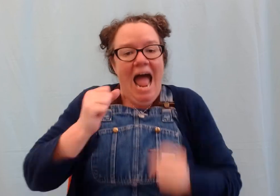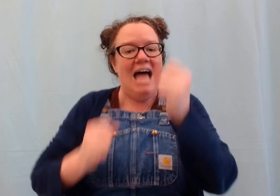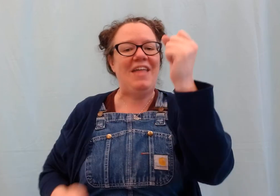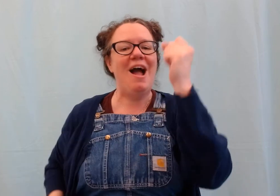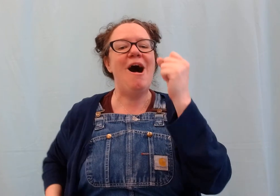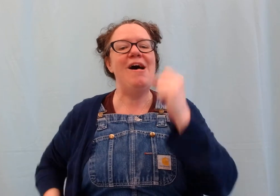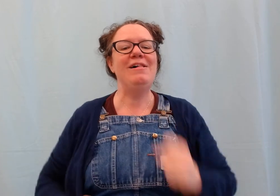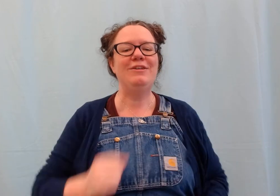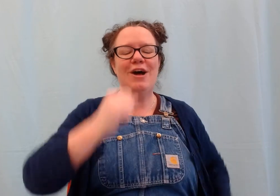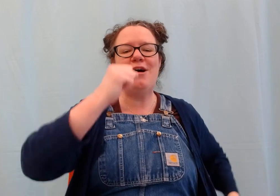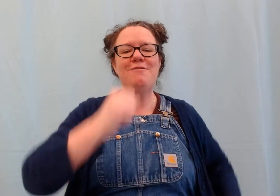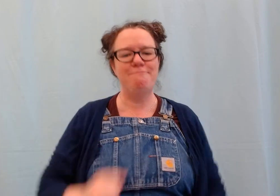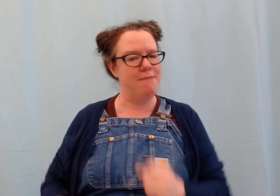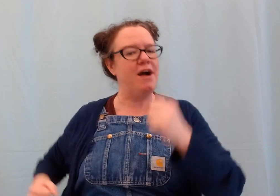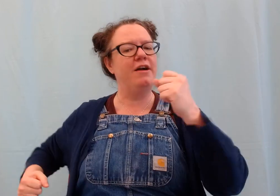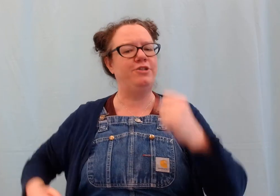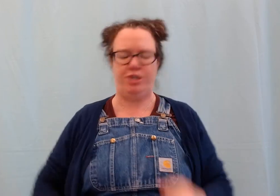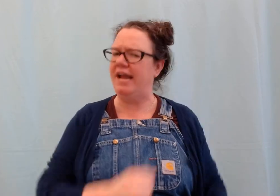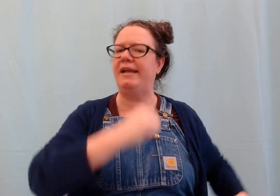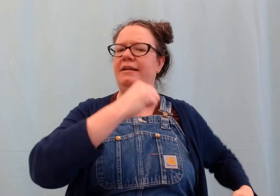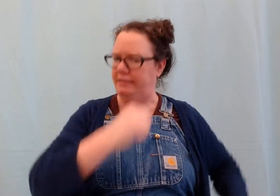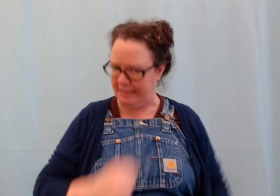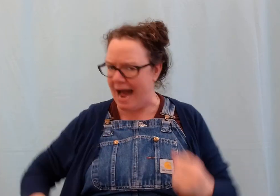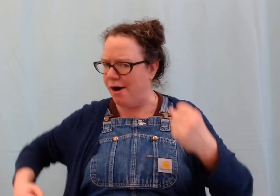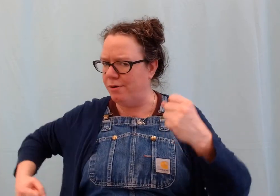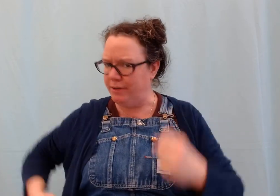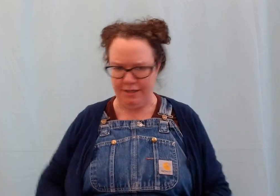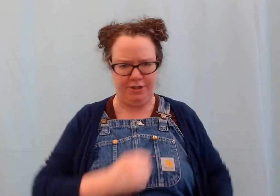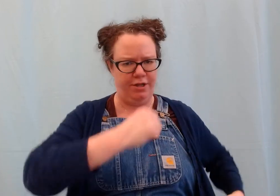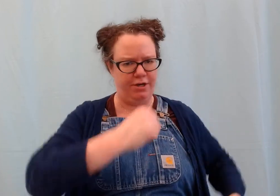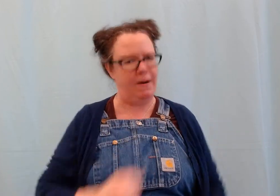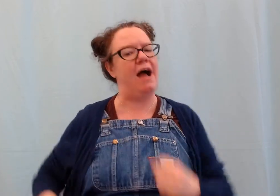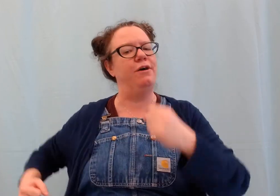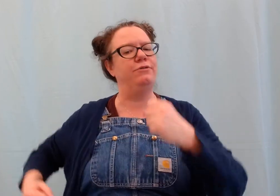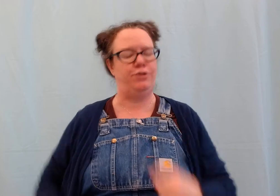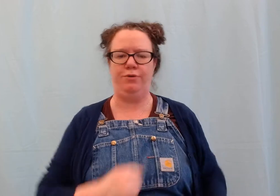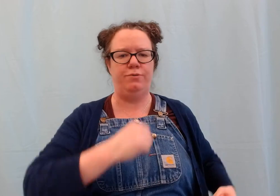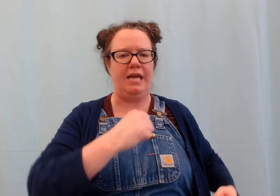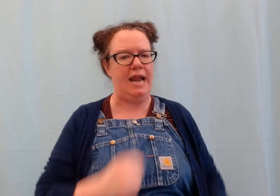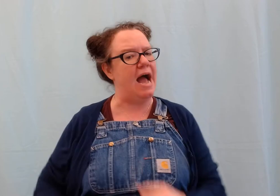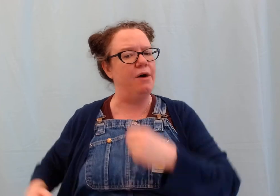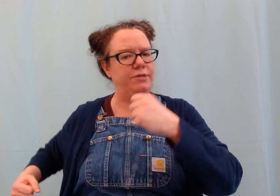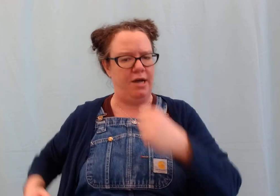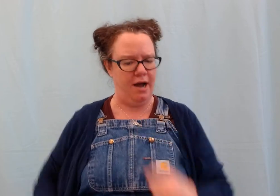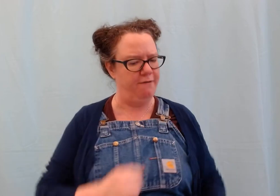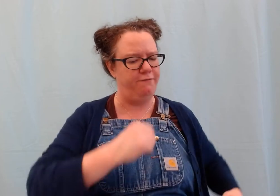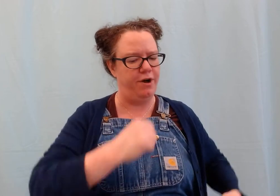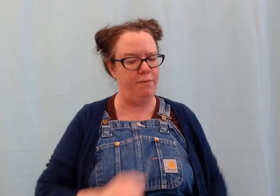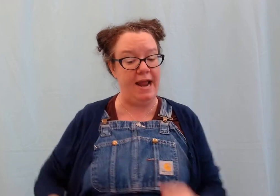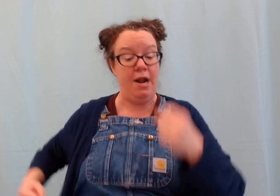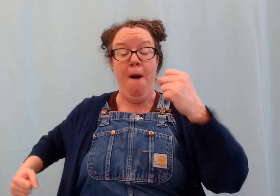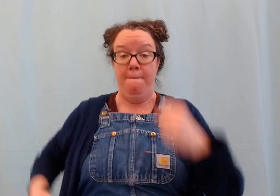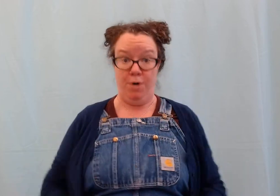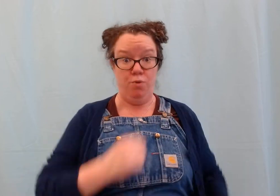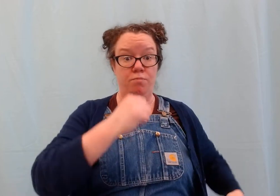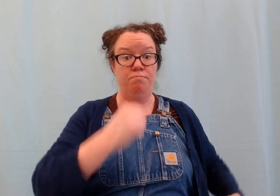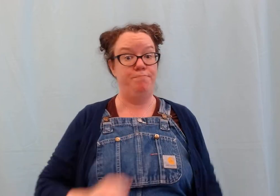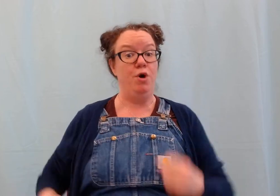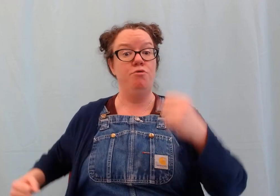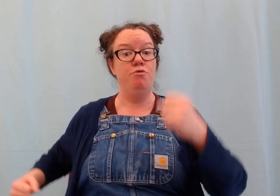#And they all go marching down into the ground to get out of the rain. Boom, boom#